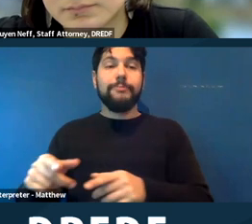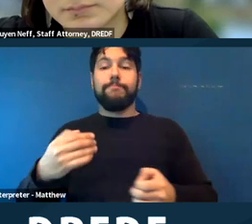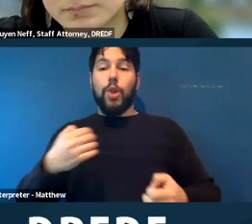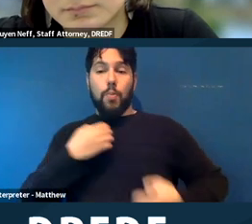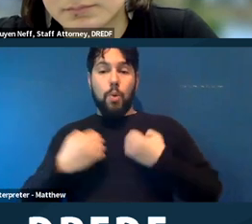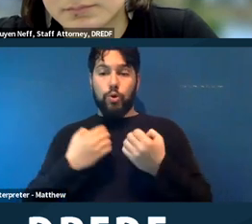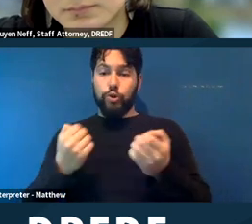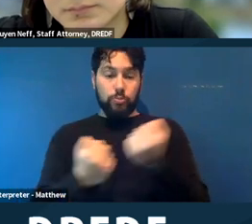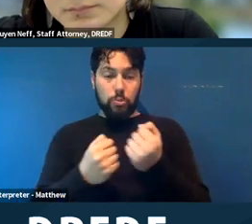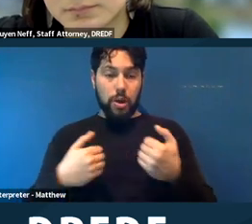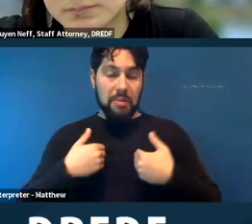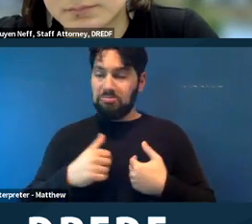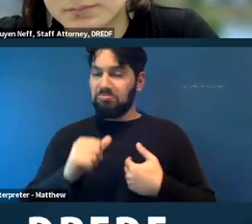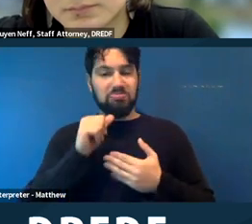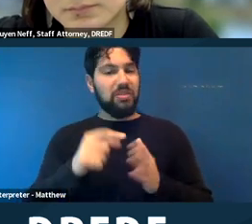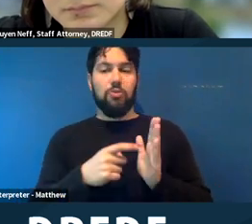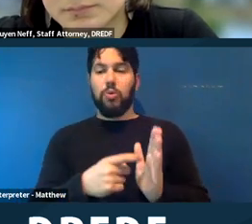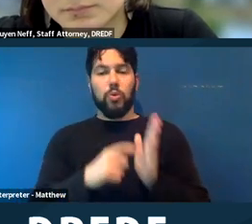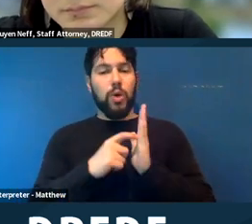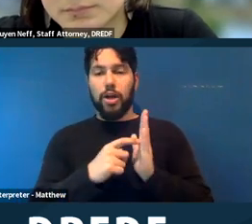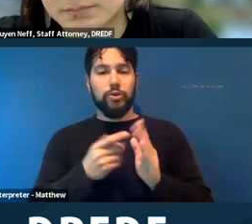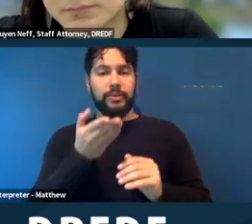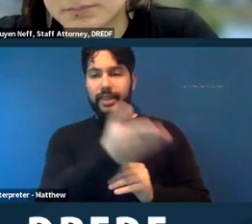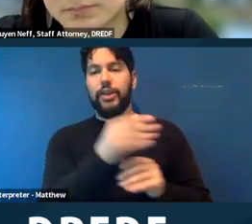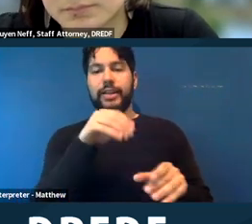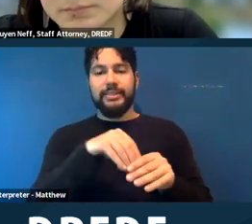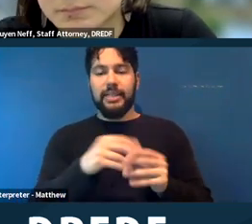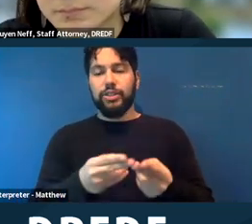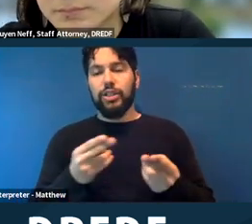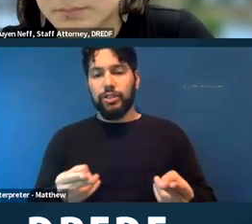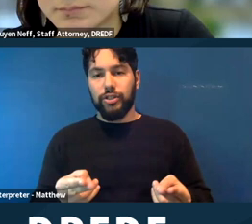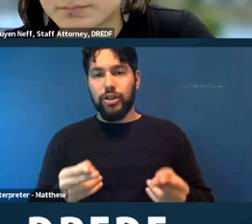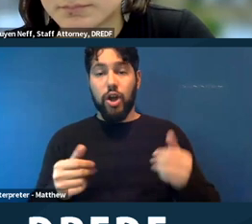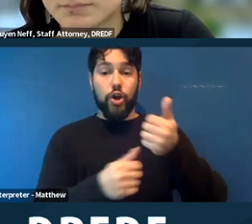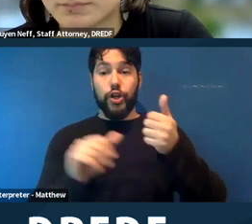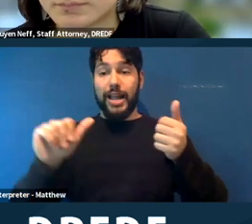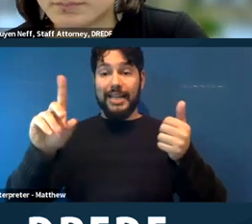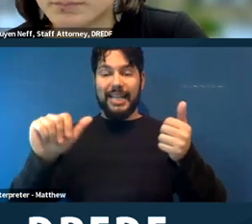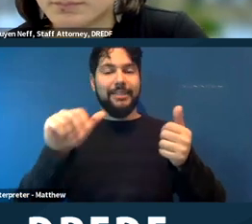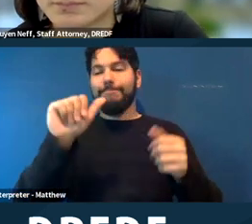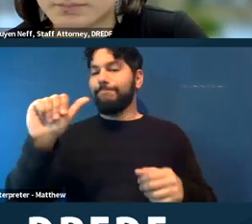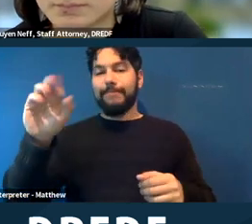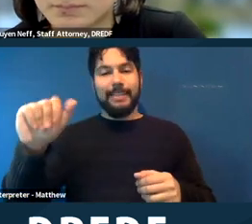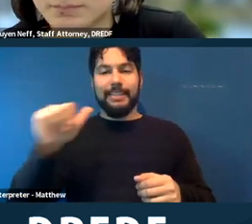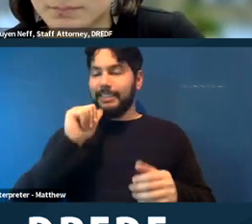are not required to be in a shelter under the ADA. The ADA does not require any public accommodation